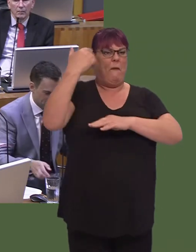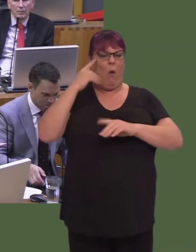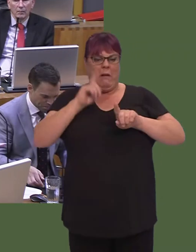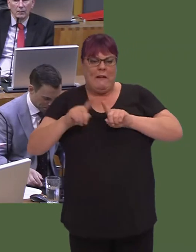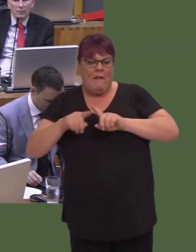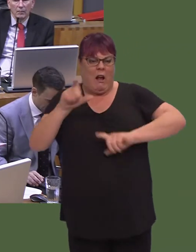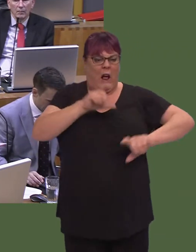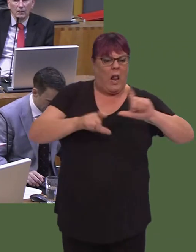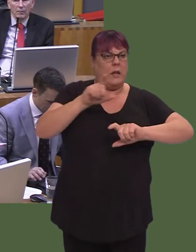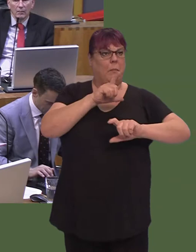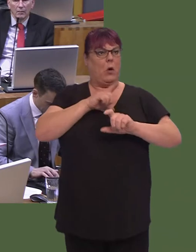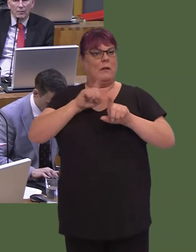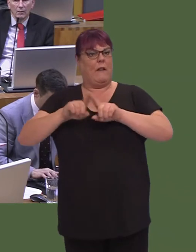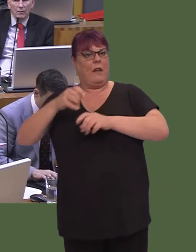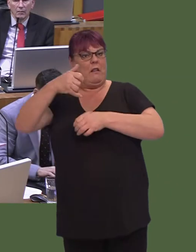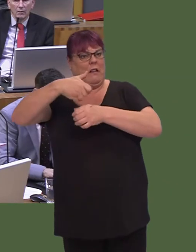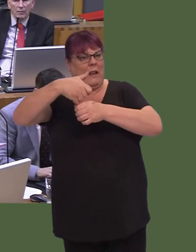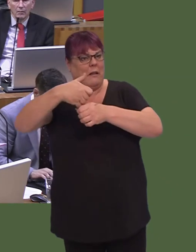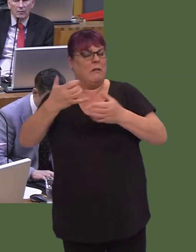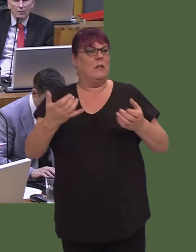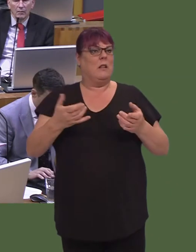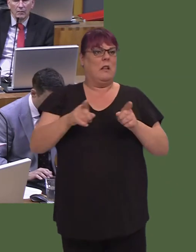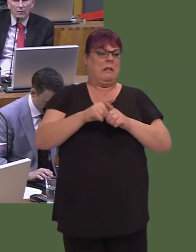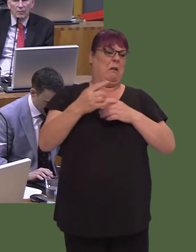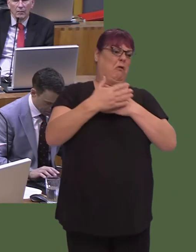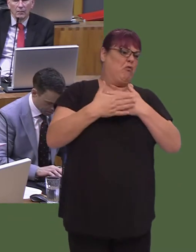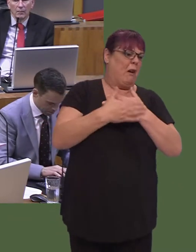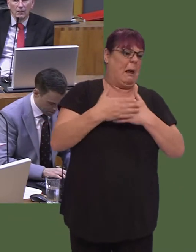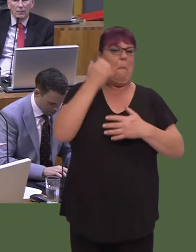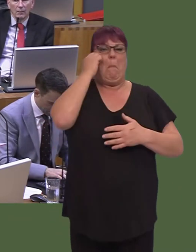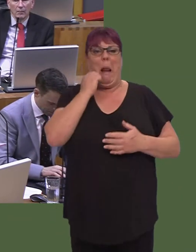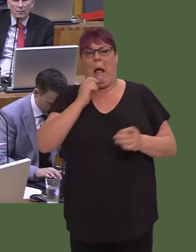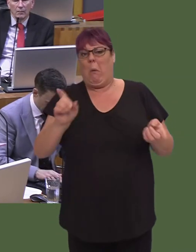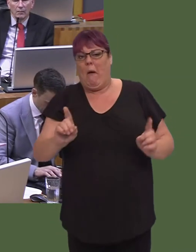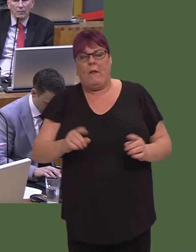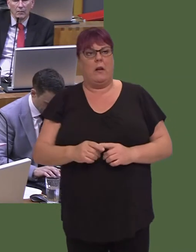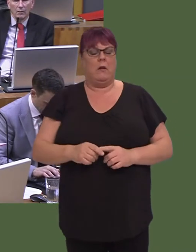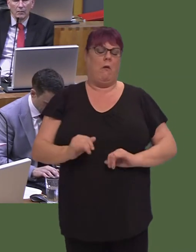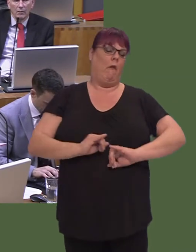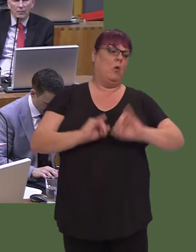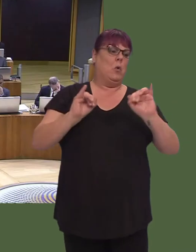I saw it run green, red, blackótake your pick, really. The level of pollution was horrendous. Those days can never return.